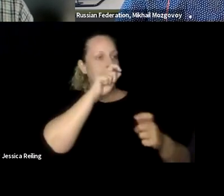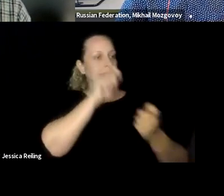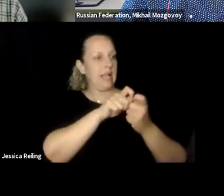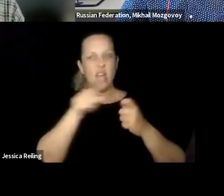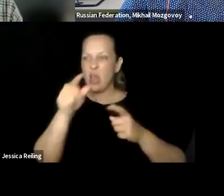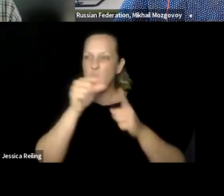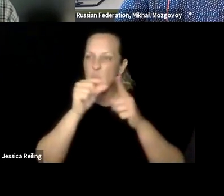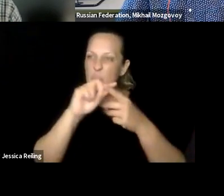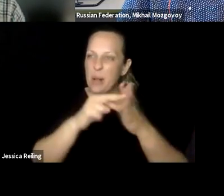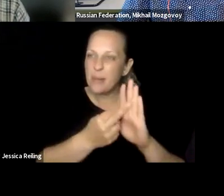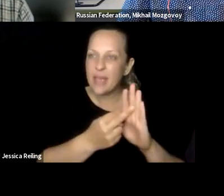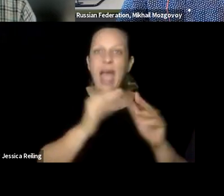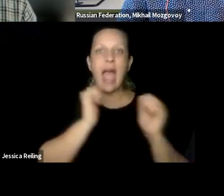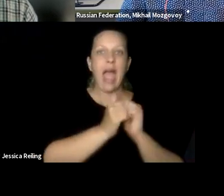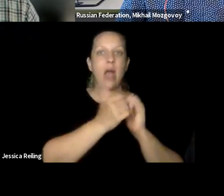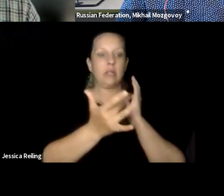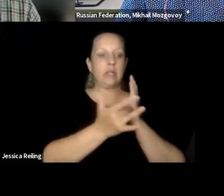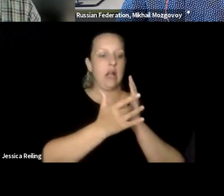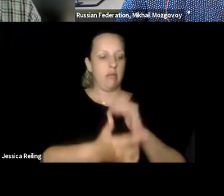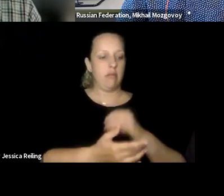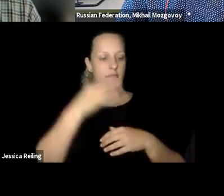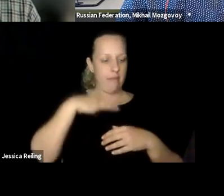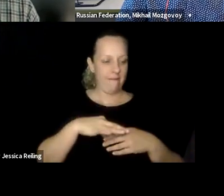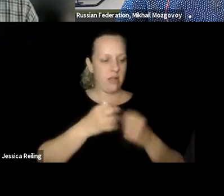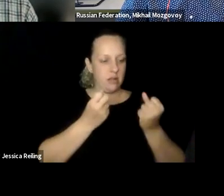the term also to use sign